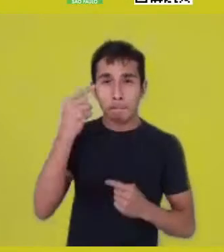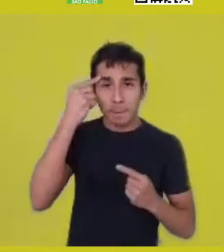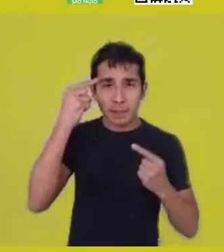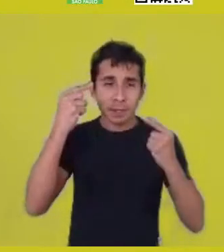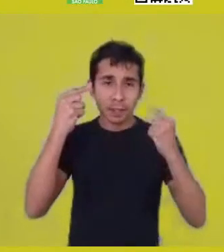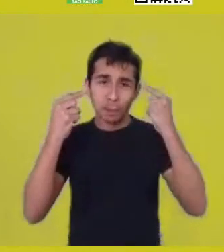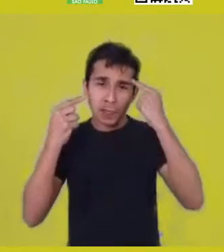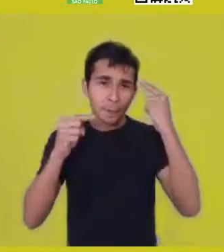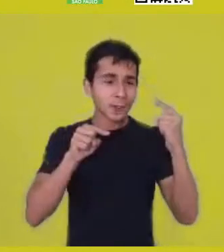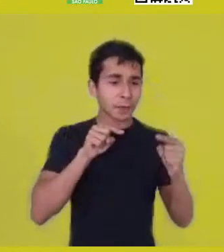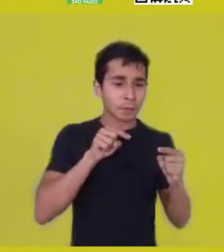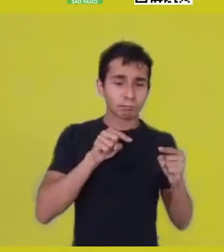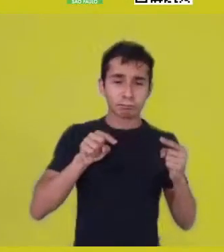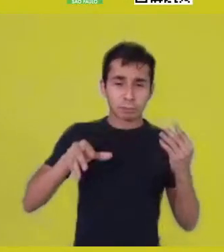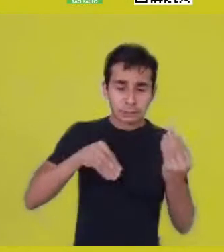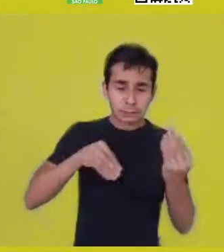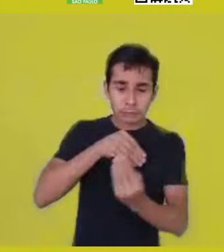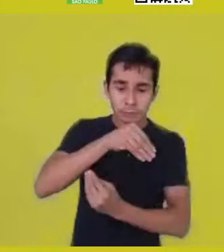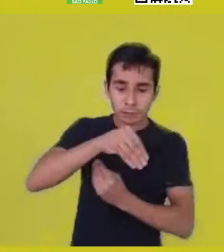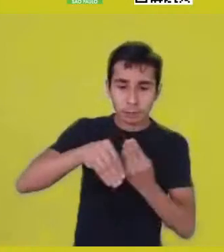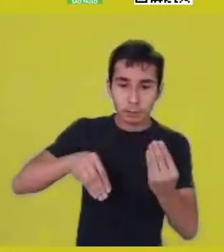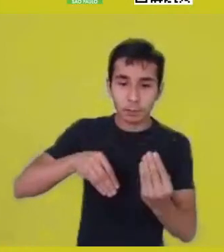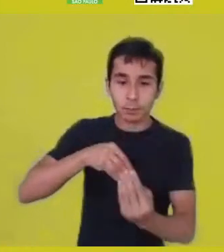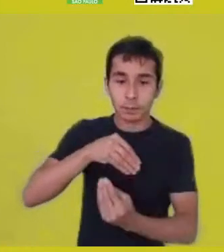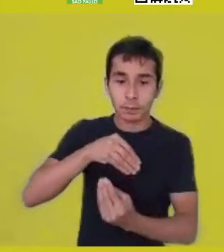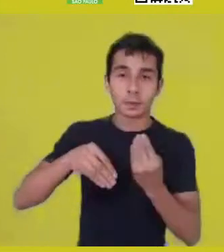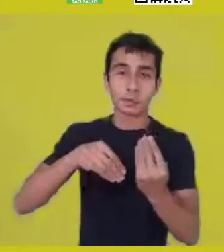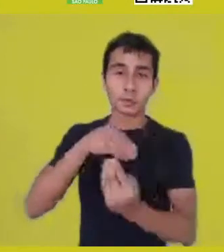to really navigate these other seas of thought